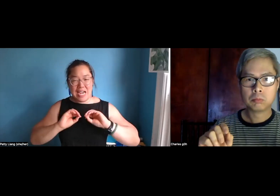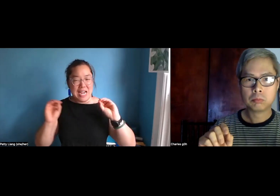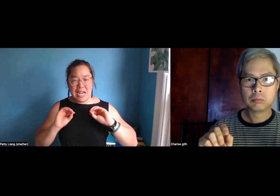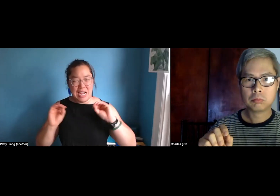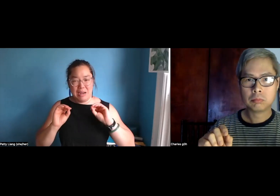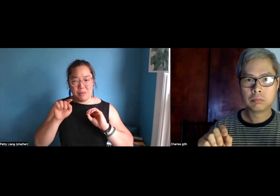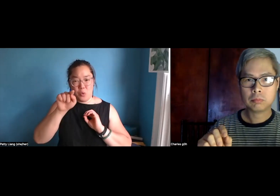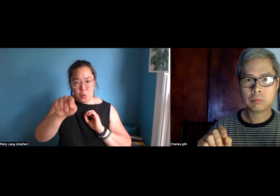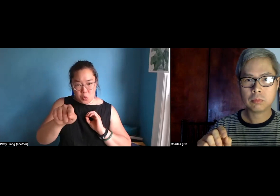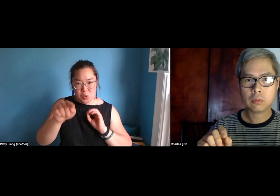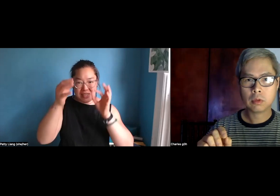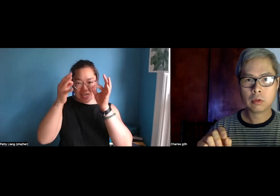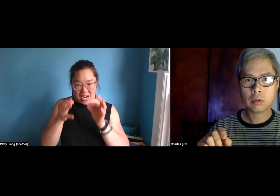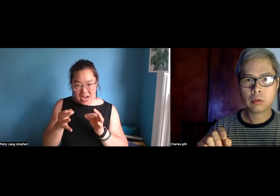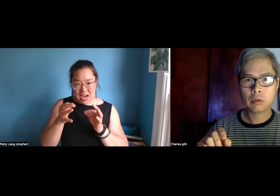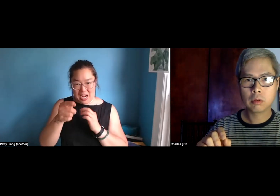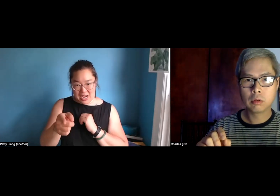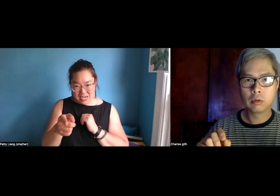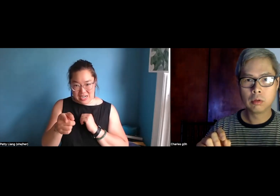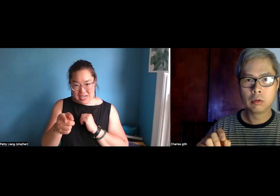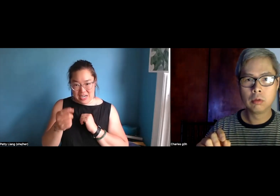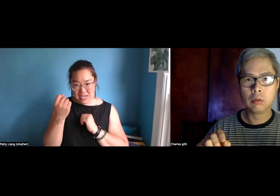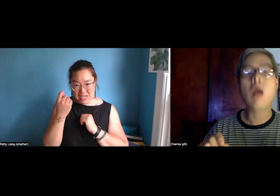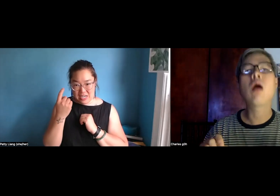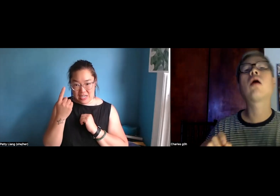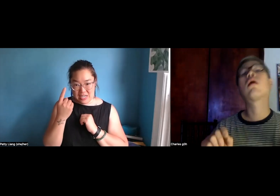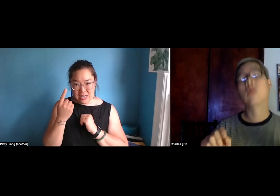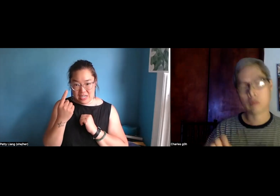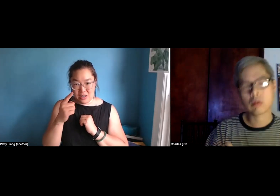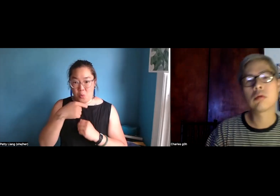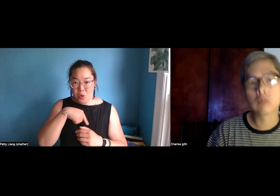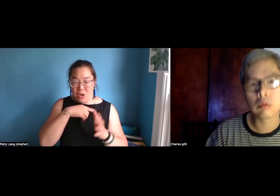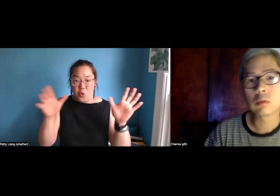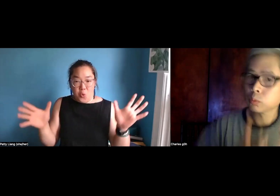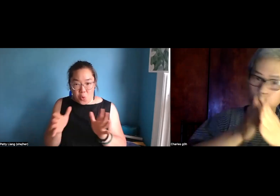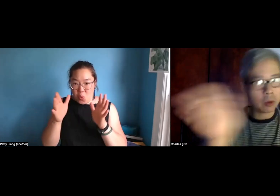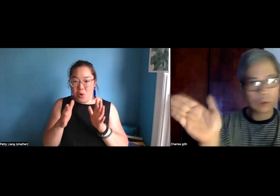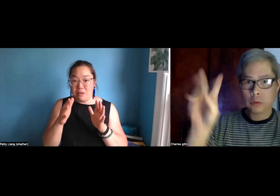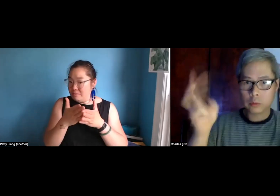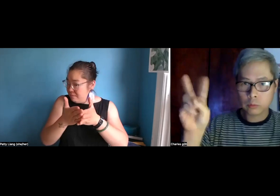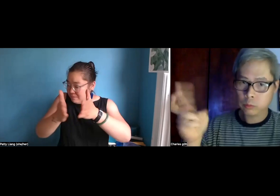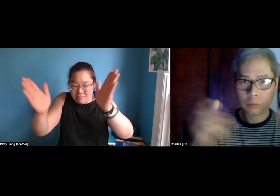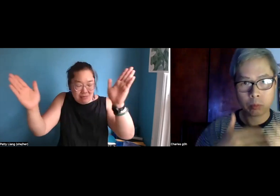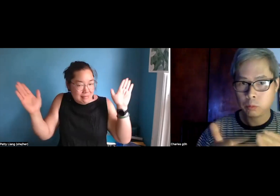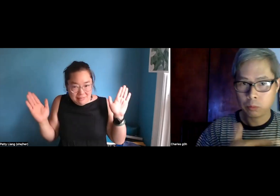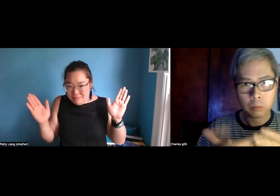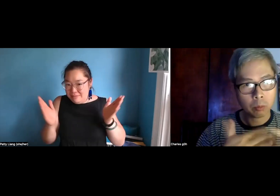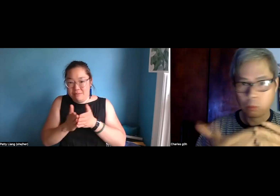We don't - we don't decide the theme or topic. You decide that, we just want to encourage.